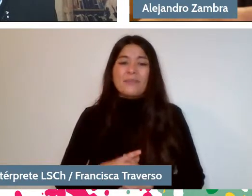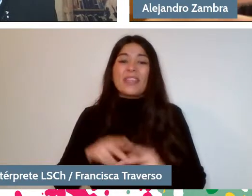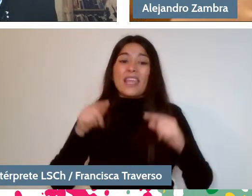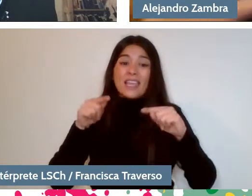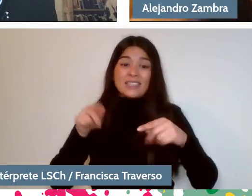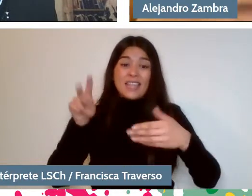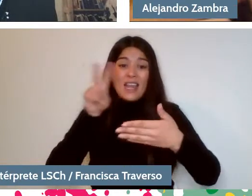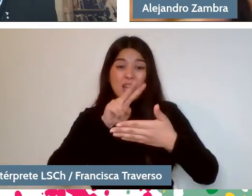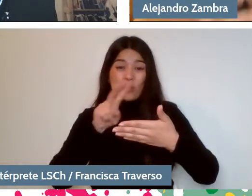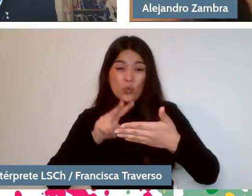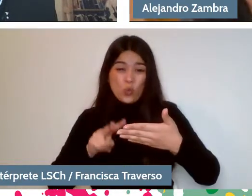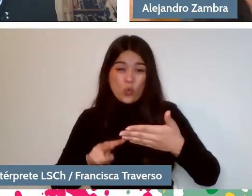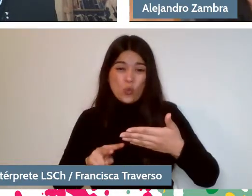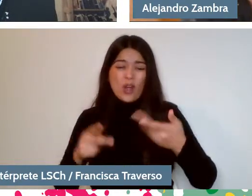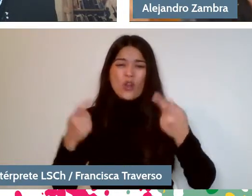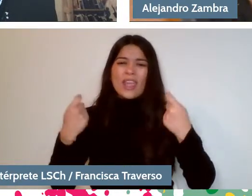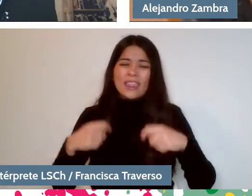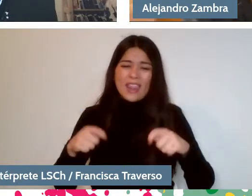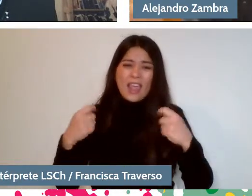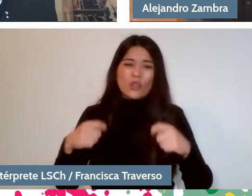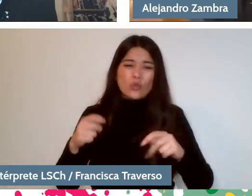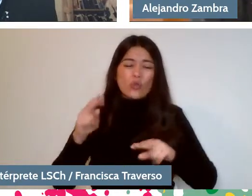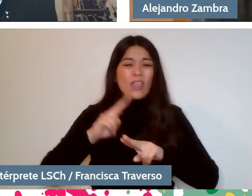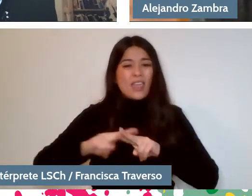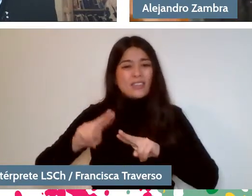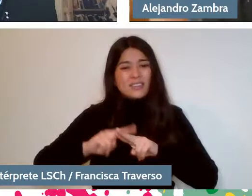I mean, what I have tried to do with my friend